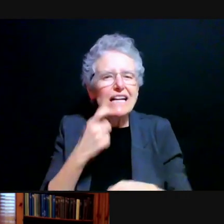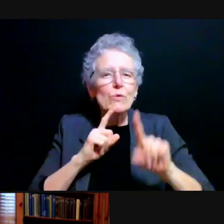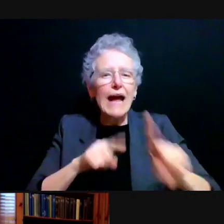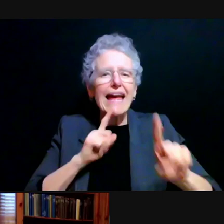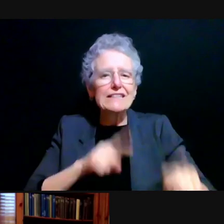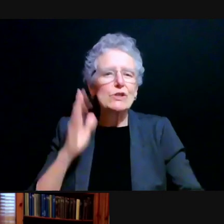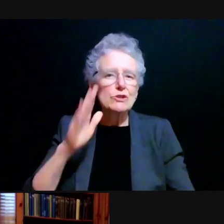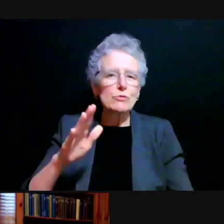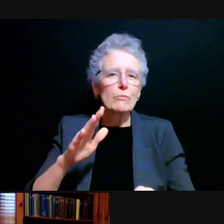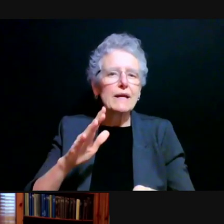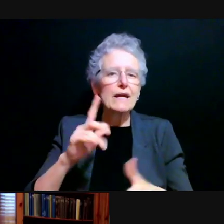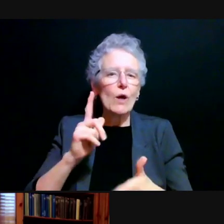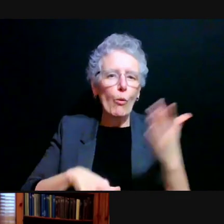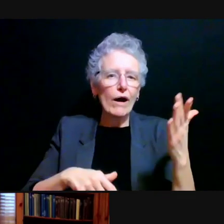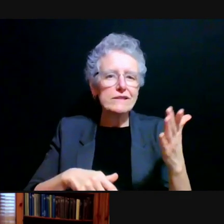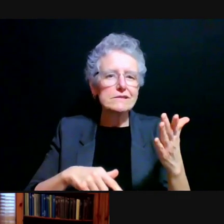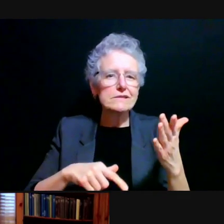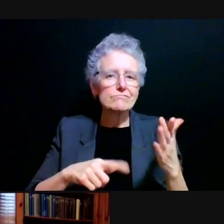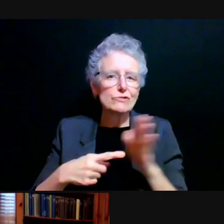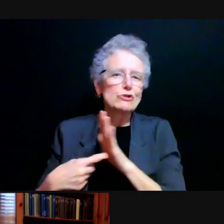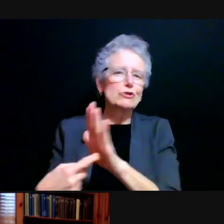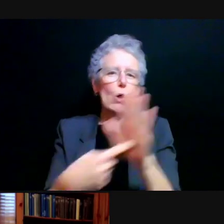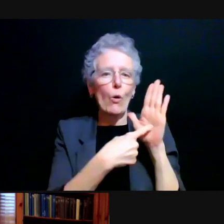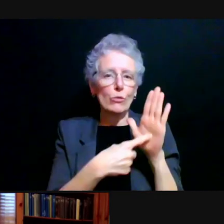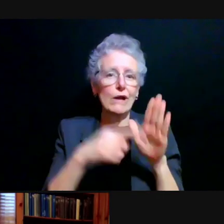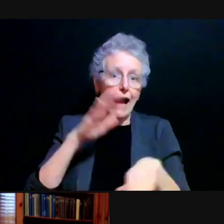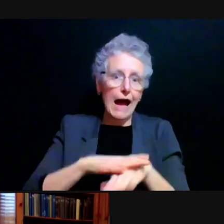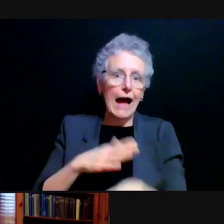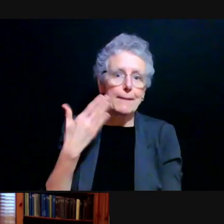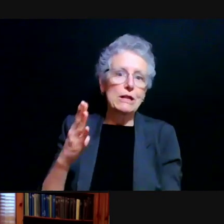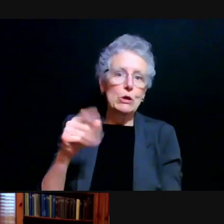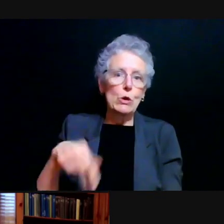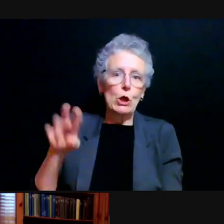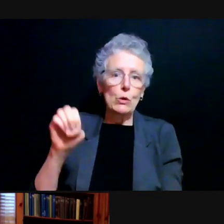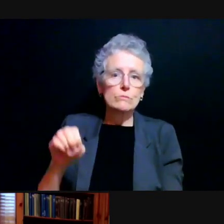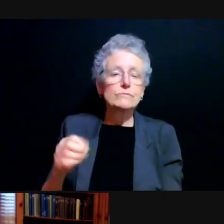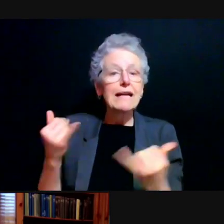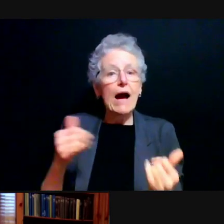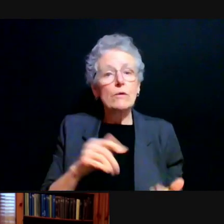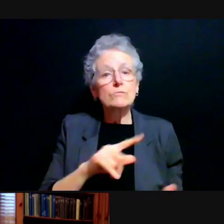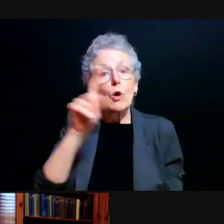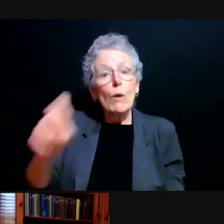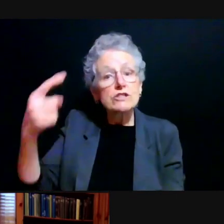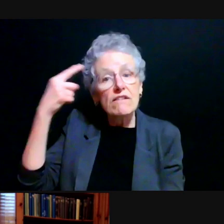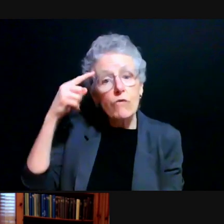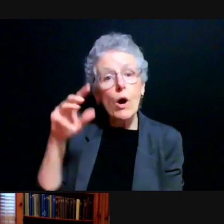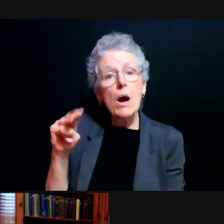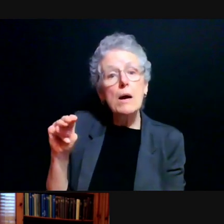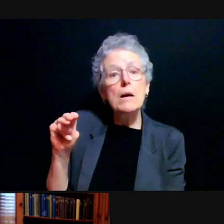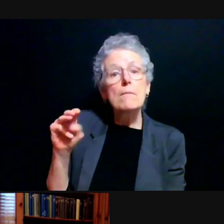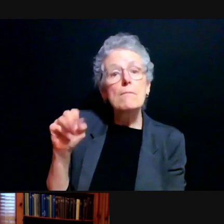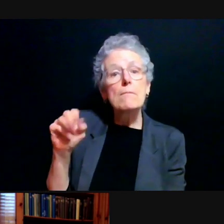will be the one that counts. Question for Martino will intramural and club sports be offered in the Fall?